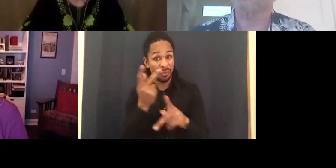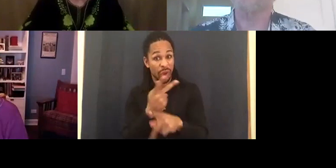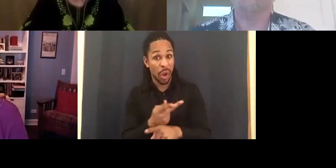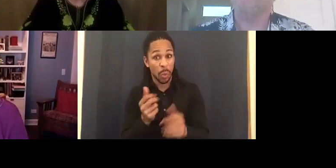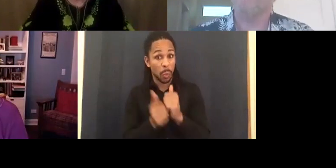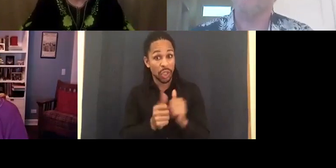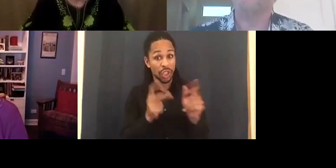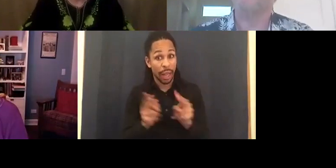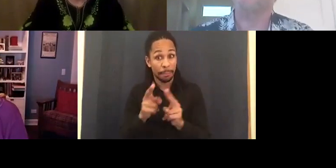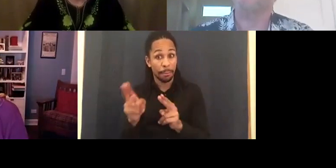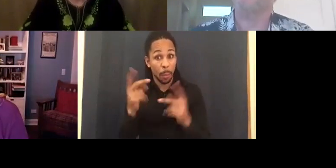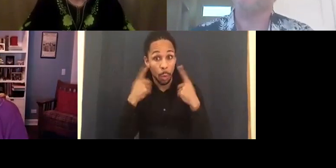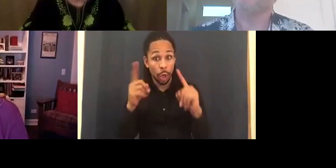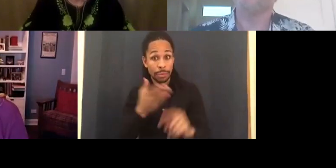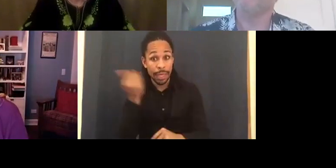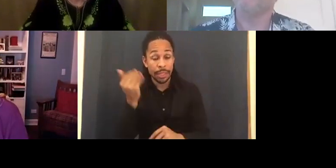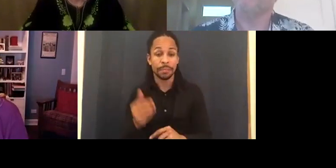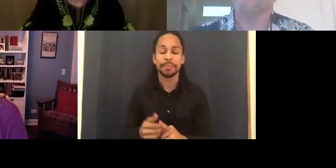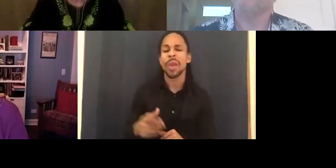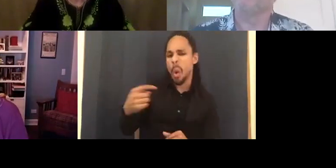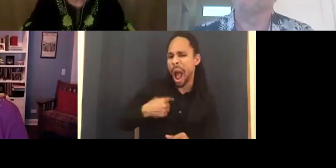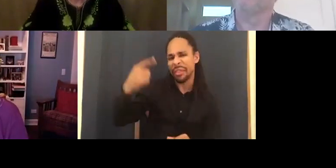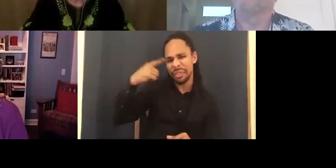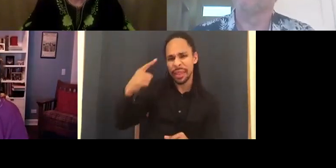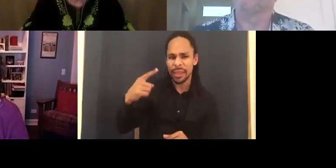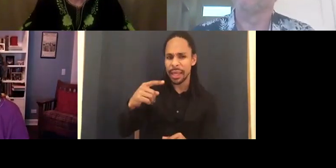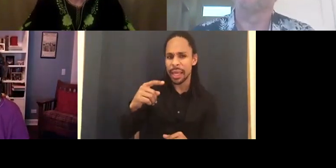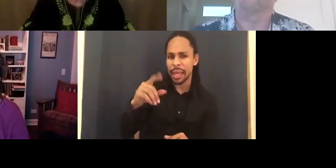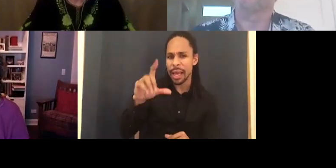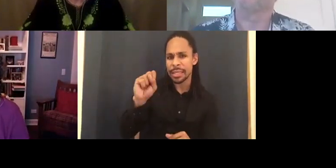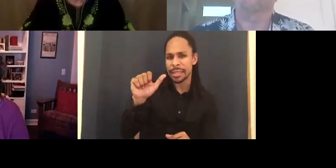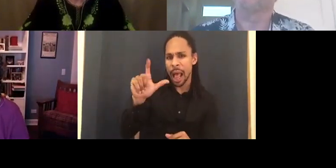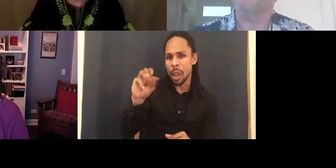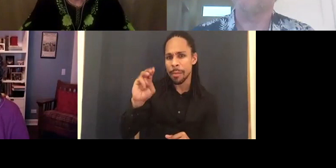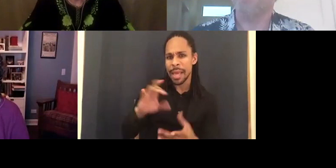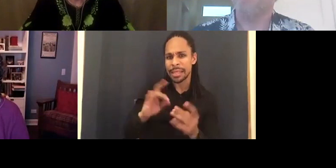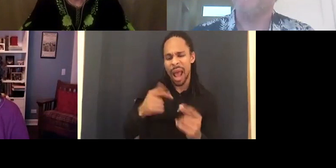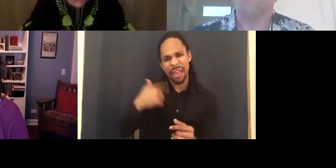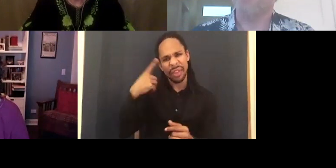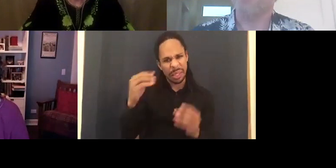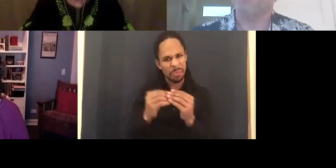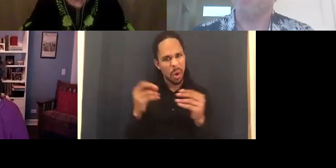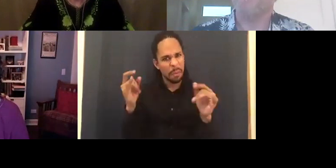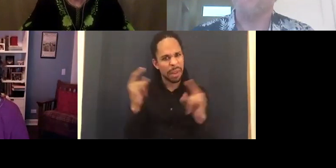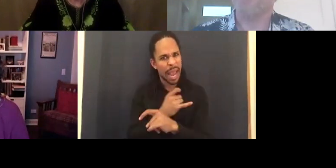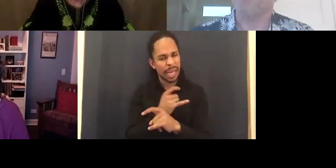little more complicated than that. We began by zeroing in on the issues